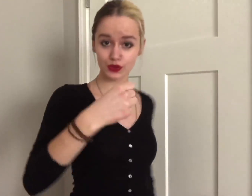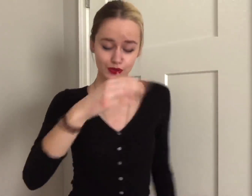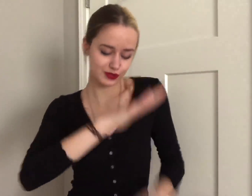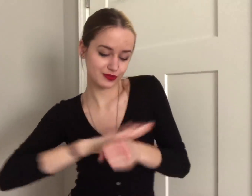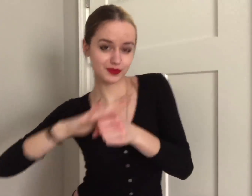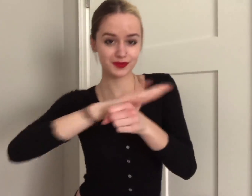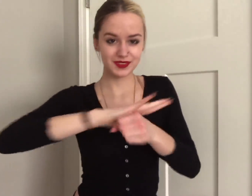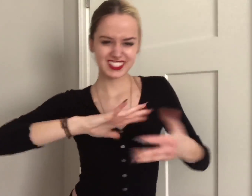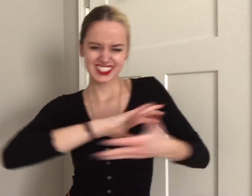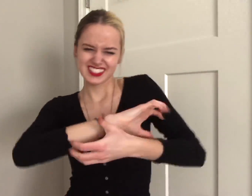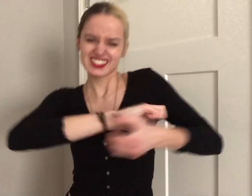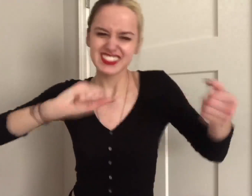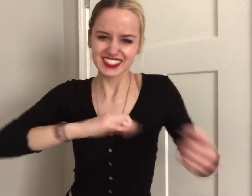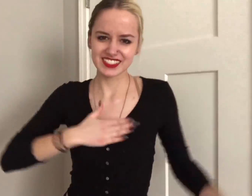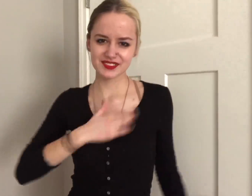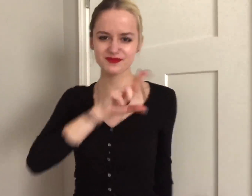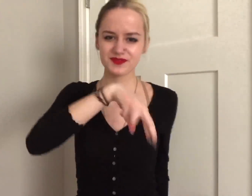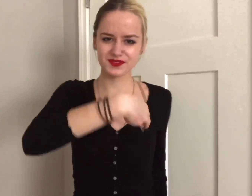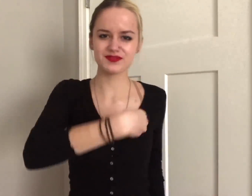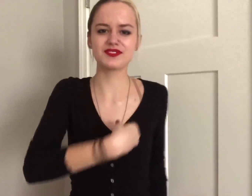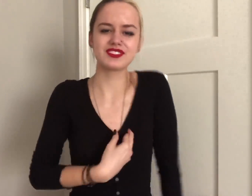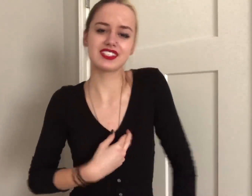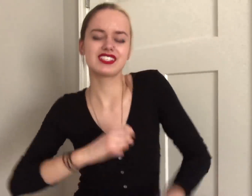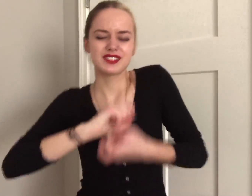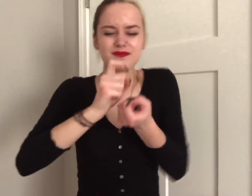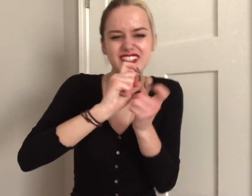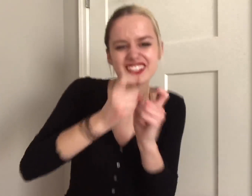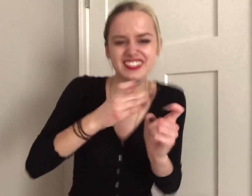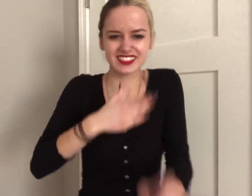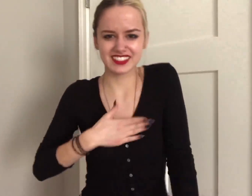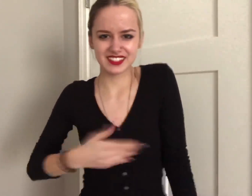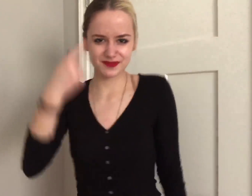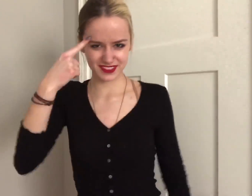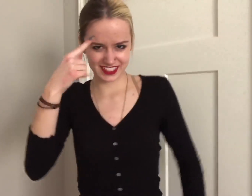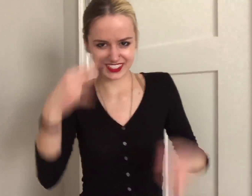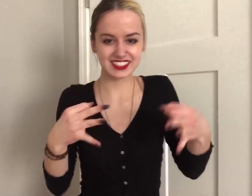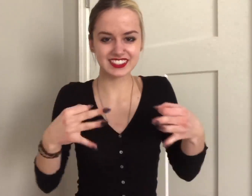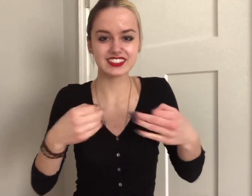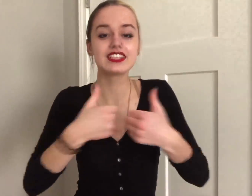you take me places that tear up my reputation, manipulate my decisions